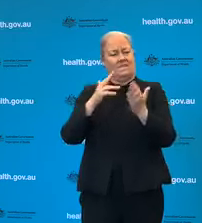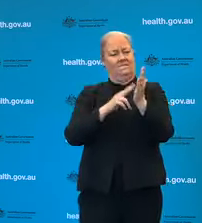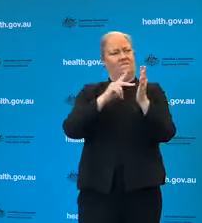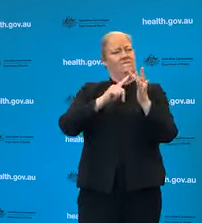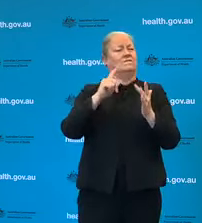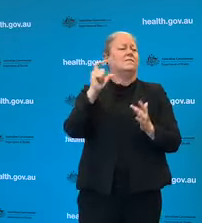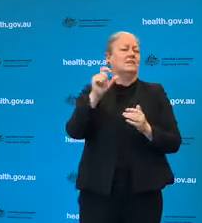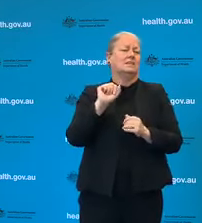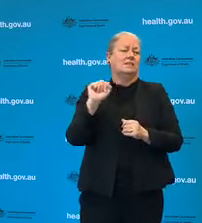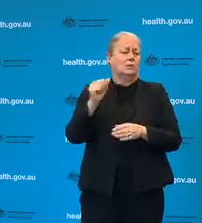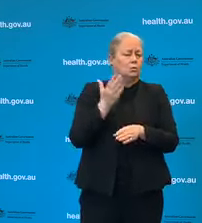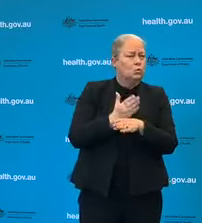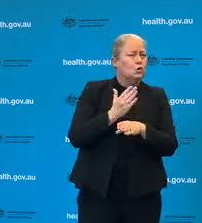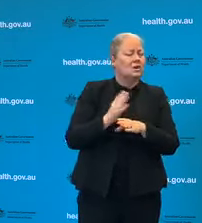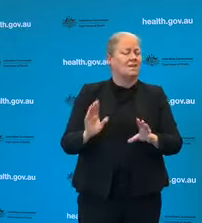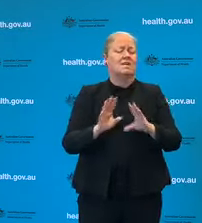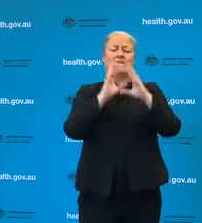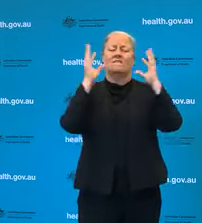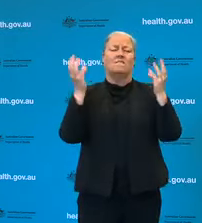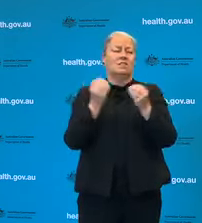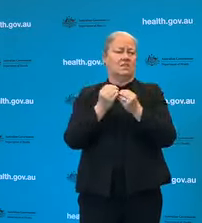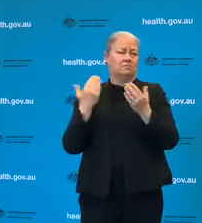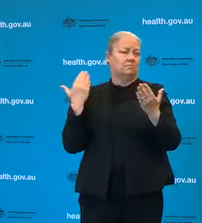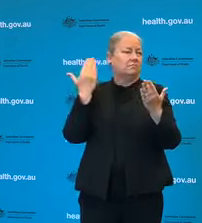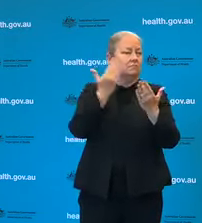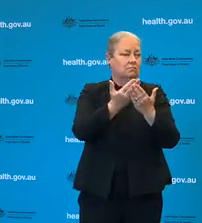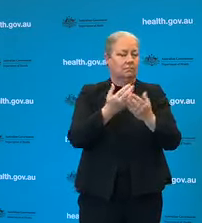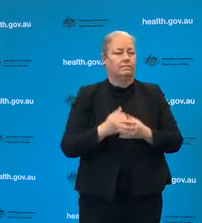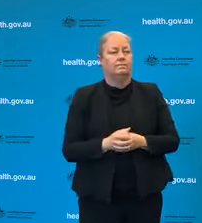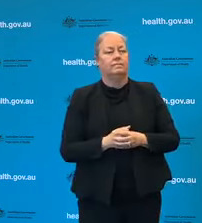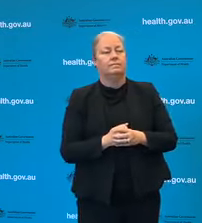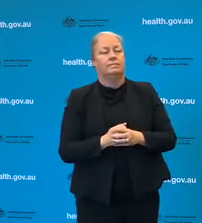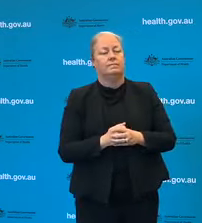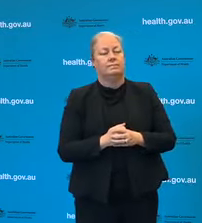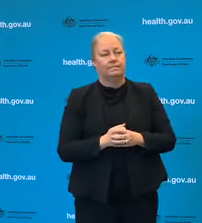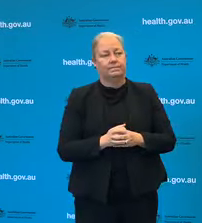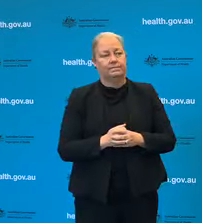doing for the nation and in particular to pick up the phone